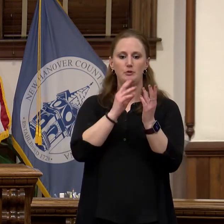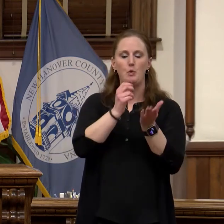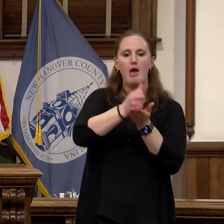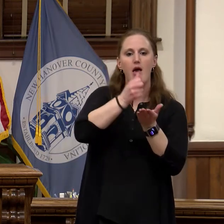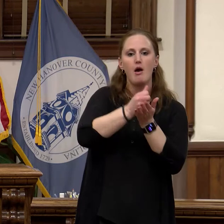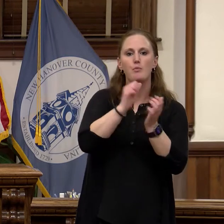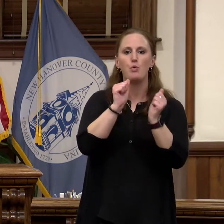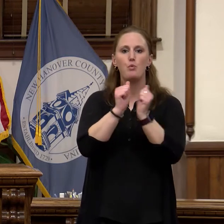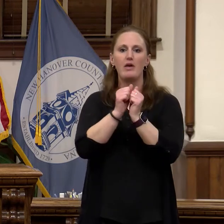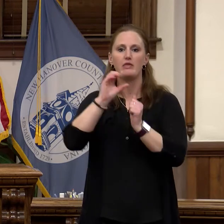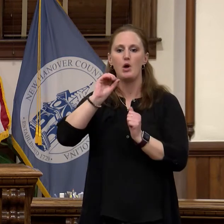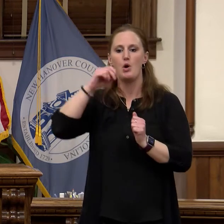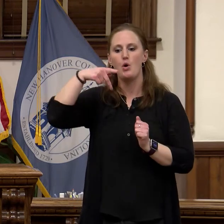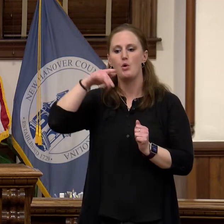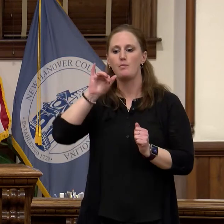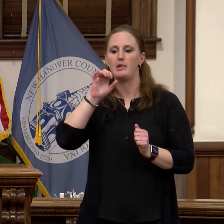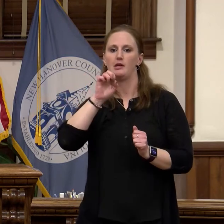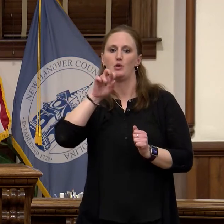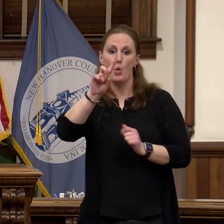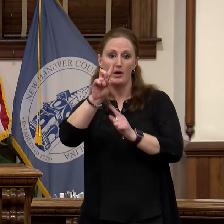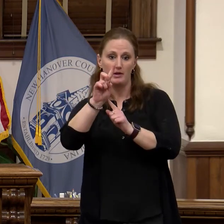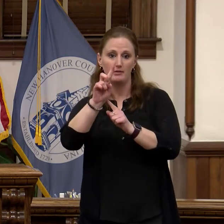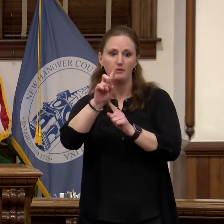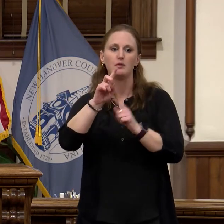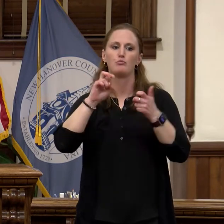opioid lawsuit against the country's largest drug manufacturers and